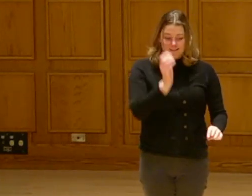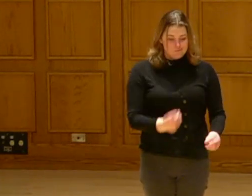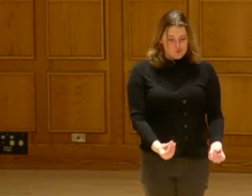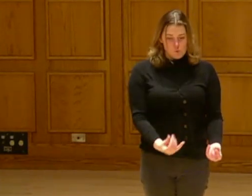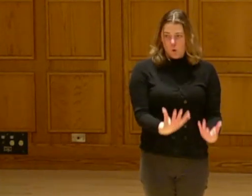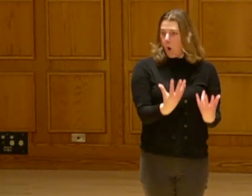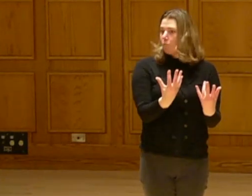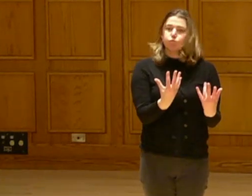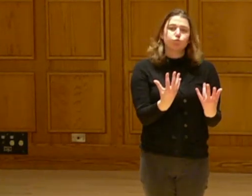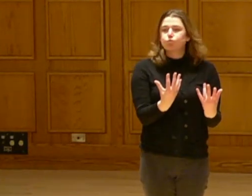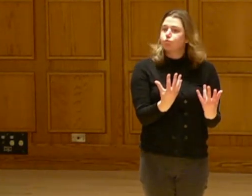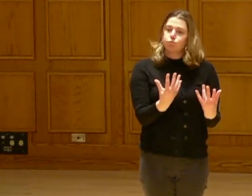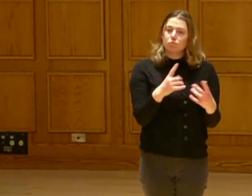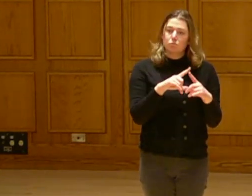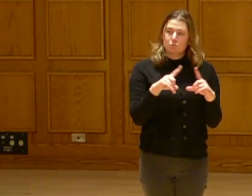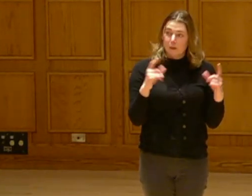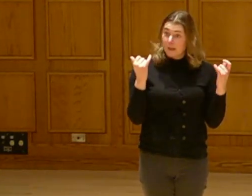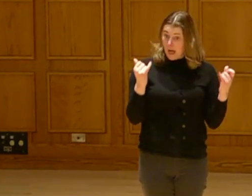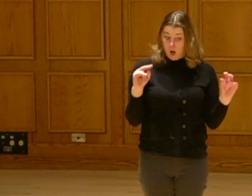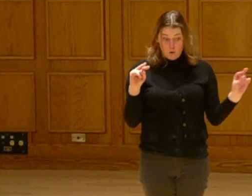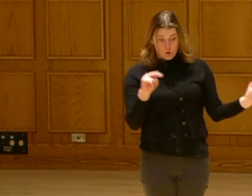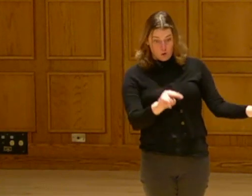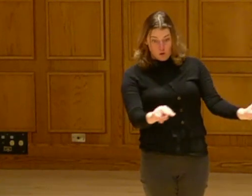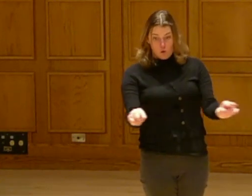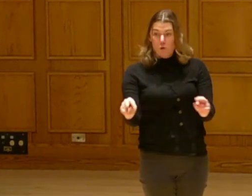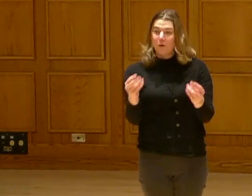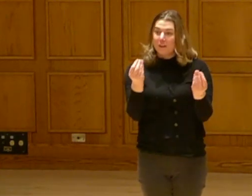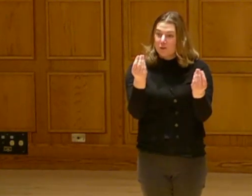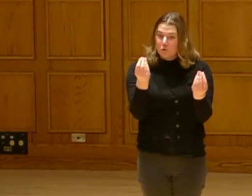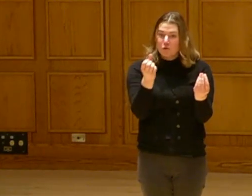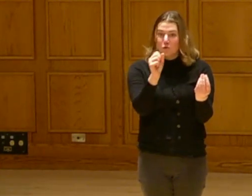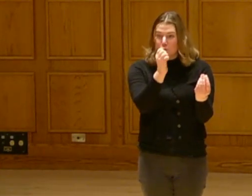seed. It wouldn't grow.